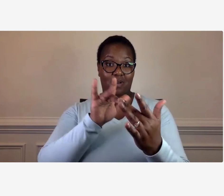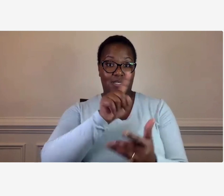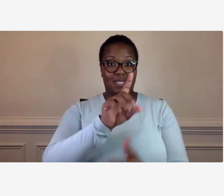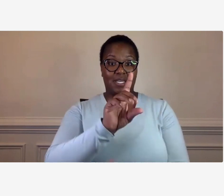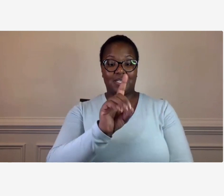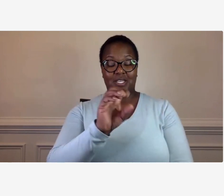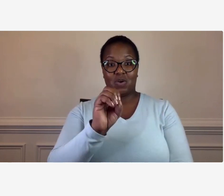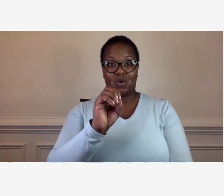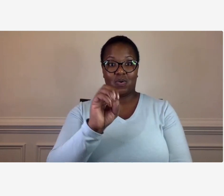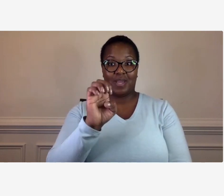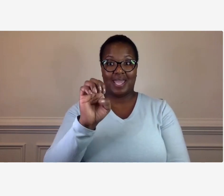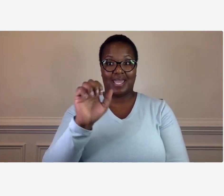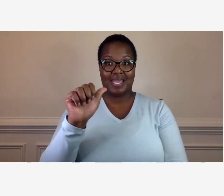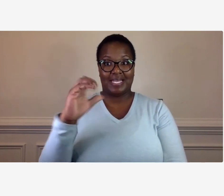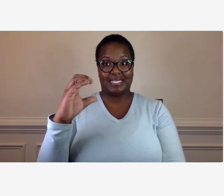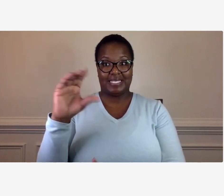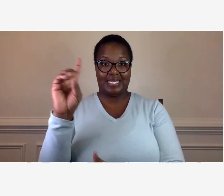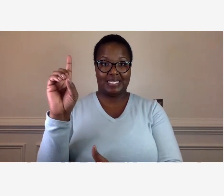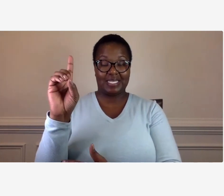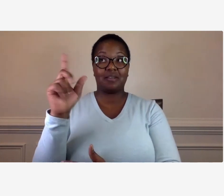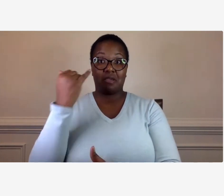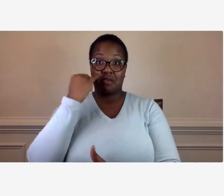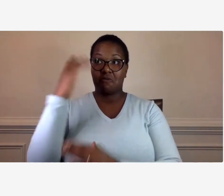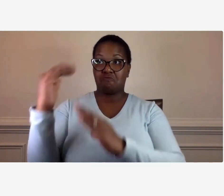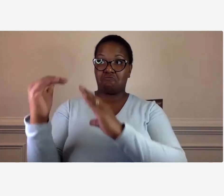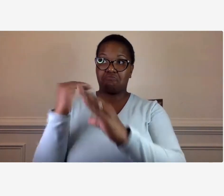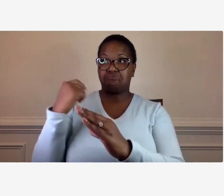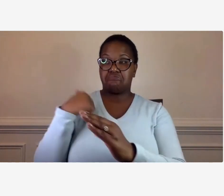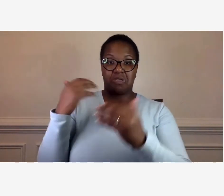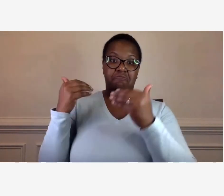wants to funnel anything through to me then she can do that does that sound good catherine